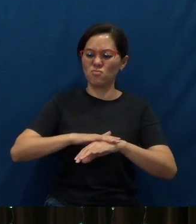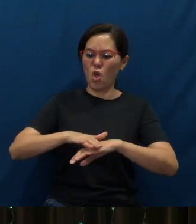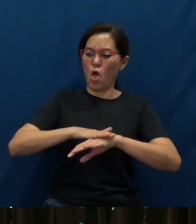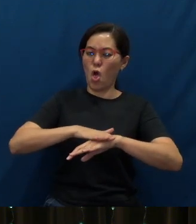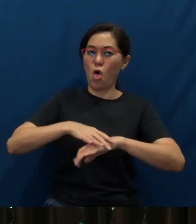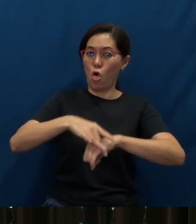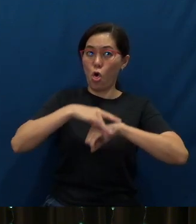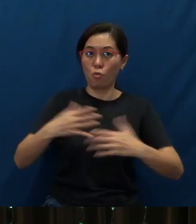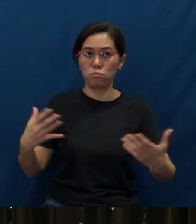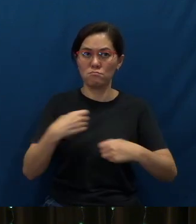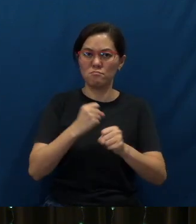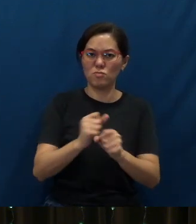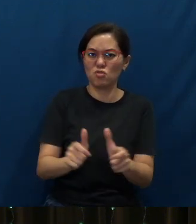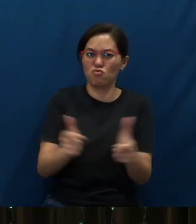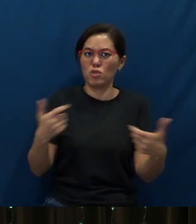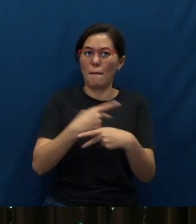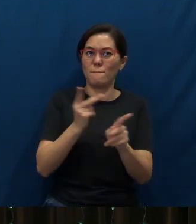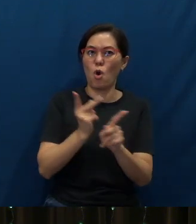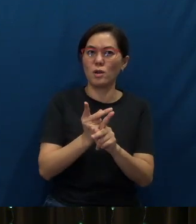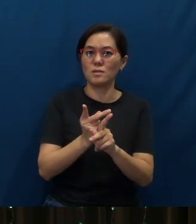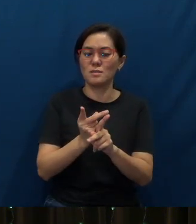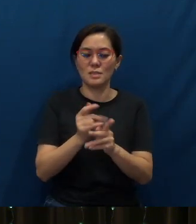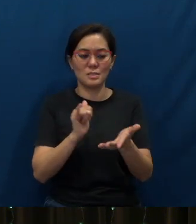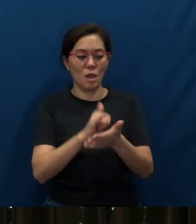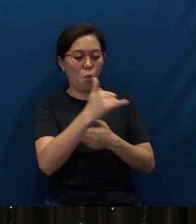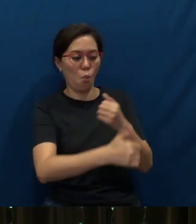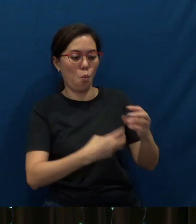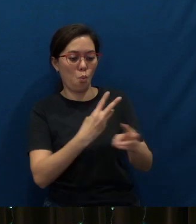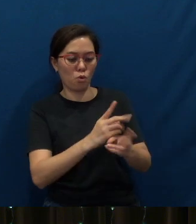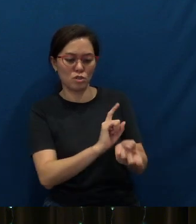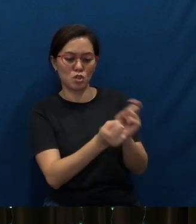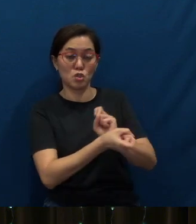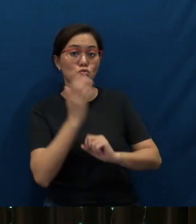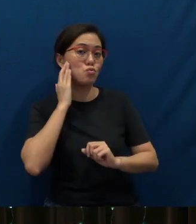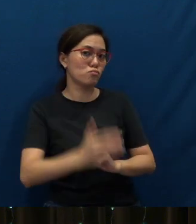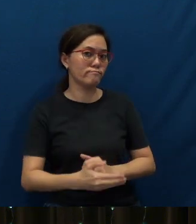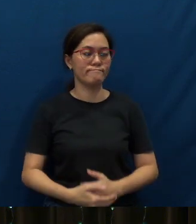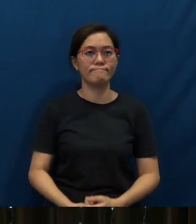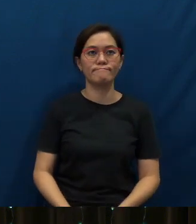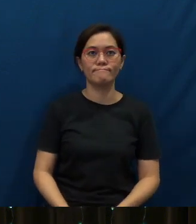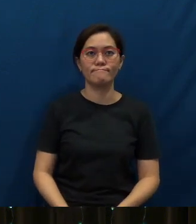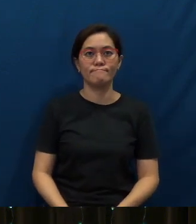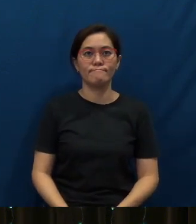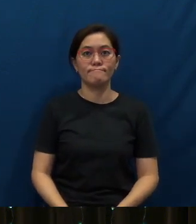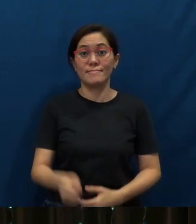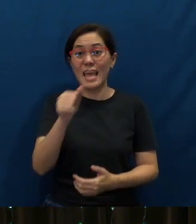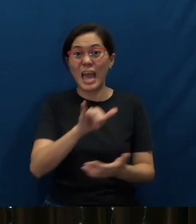to make great products that will change the world.” Any clues?